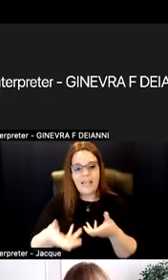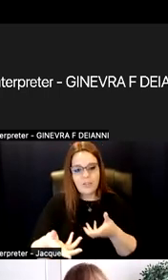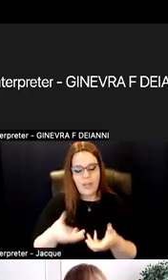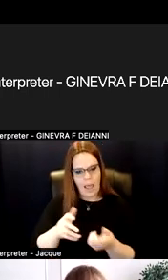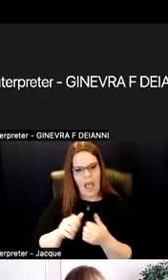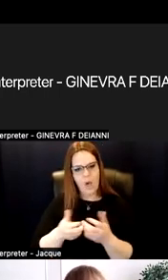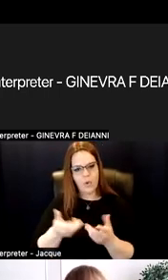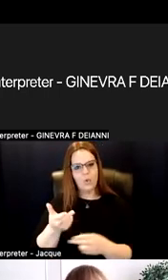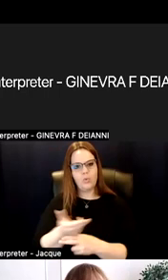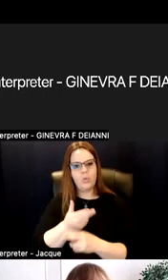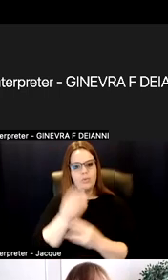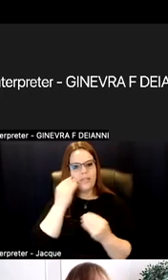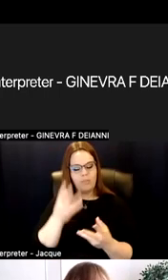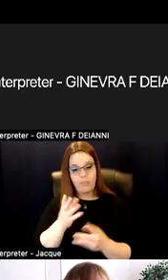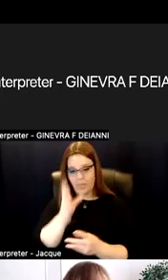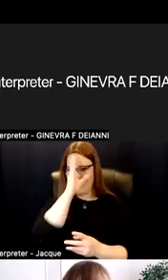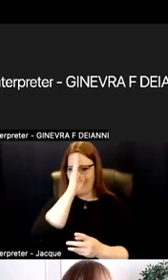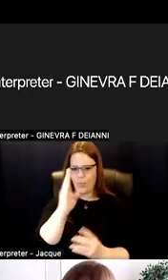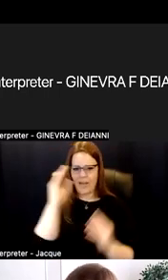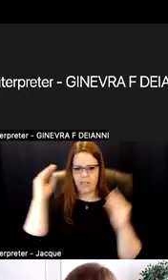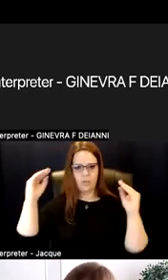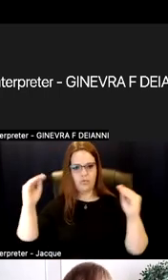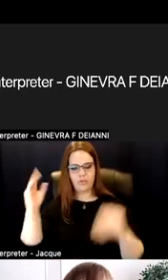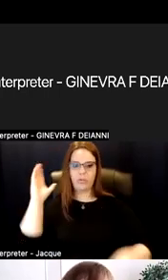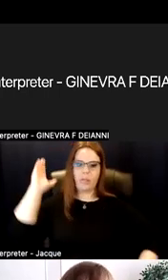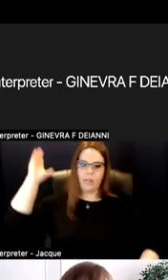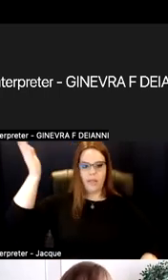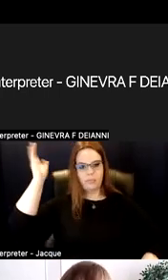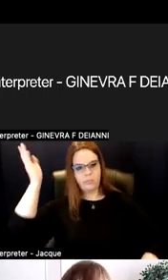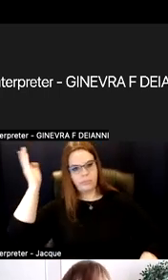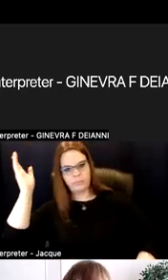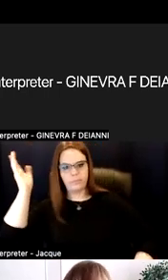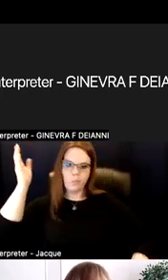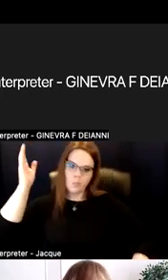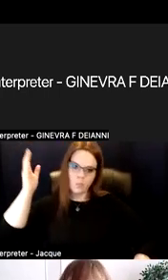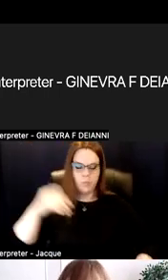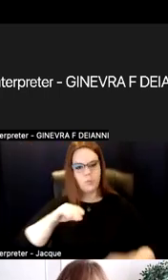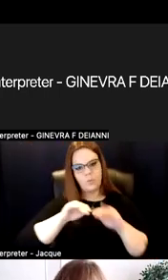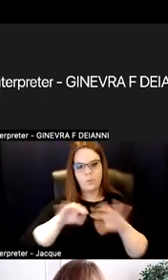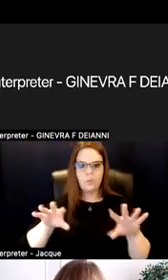That direct instruction modality of lecturing-- you know, why putting it out there? And students then say all lecture is bad.